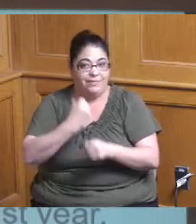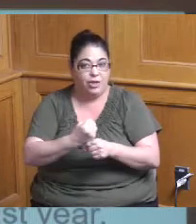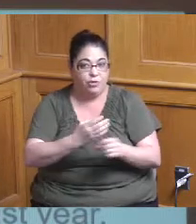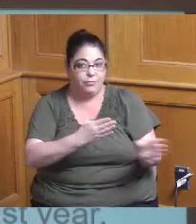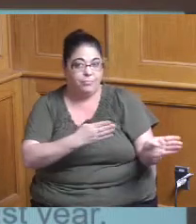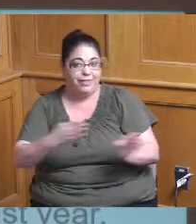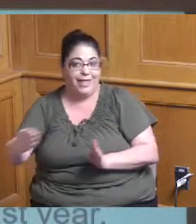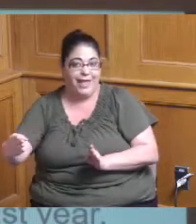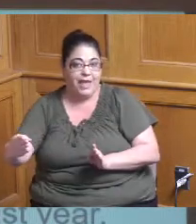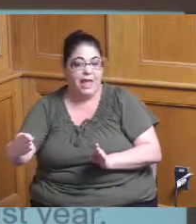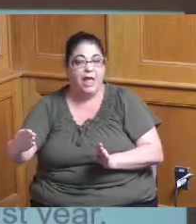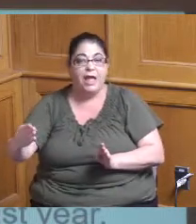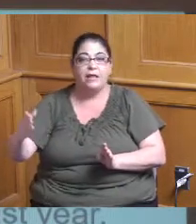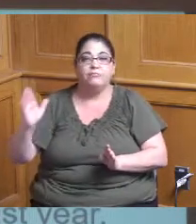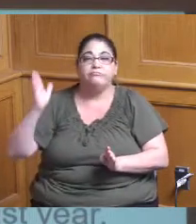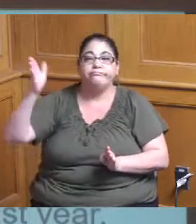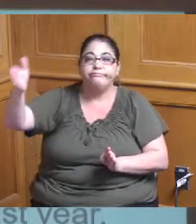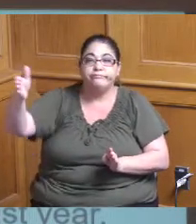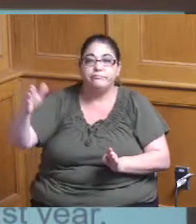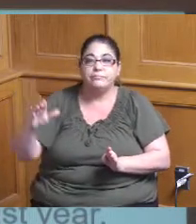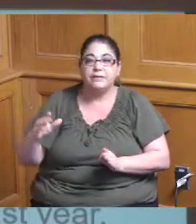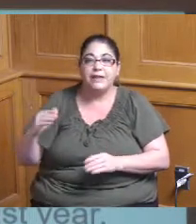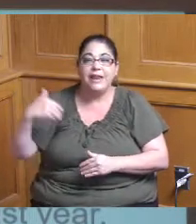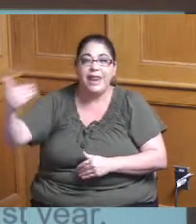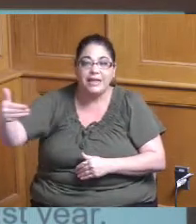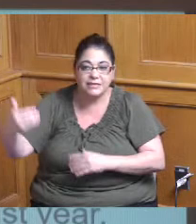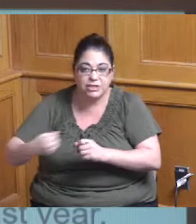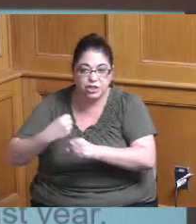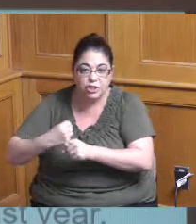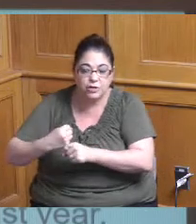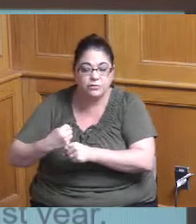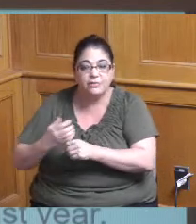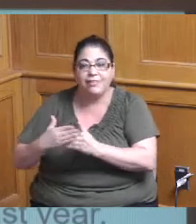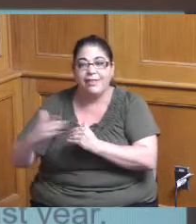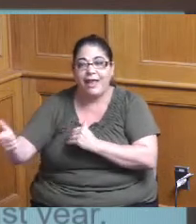don't have the dollars appropriated but that's part of the overall you know five-year CIP plan